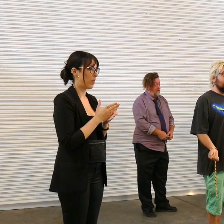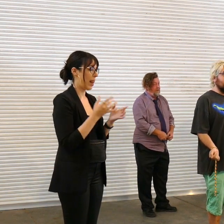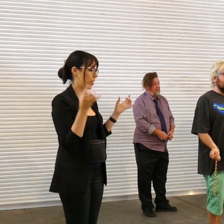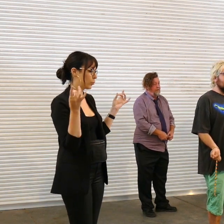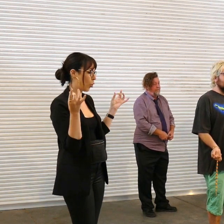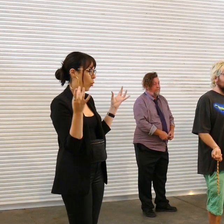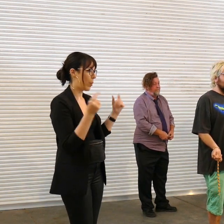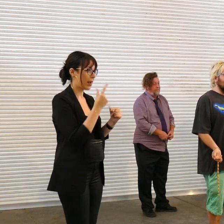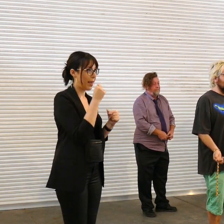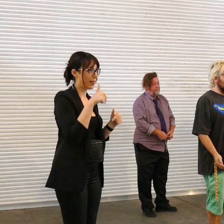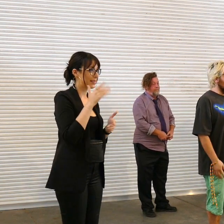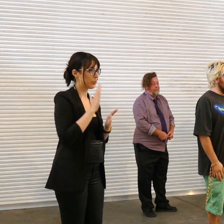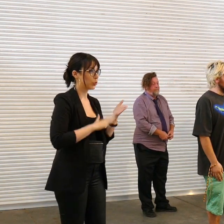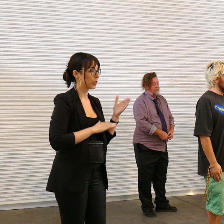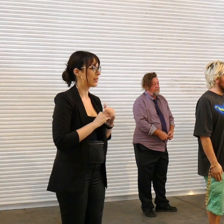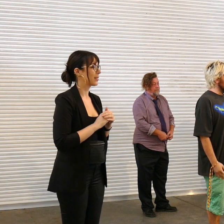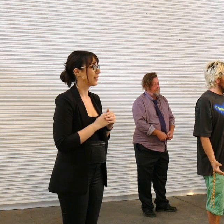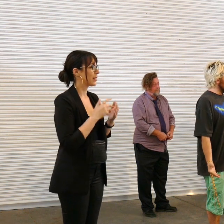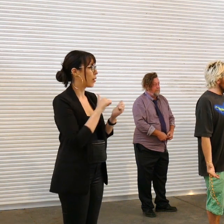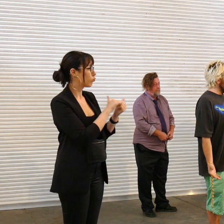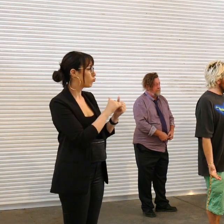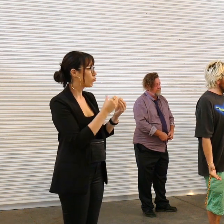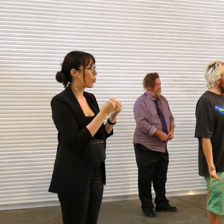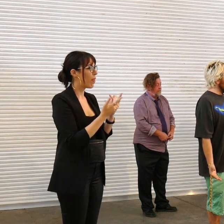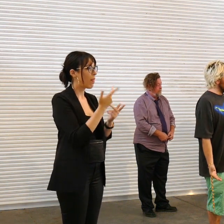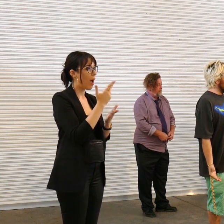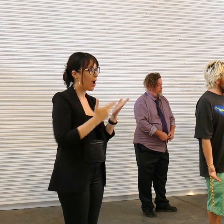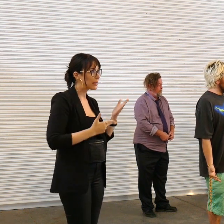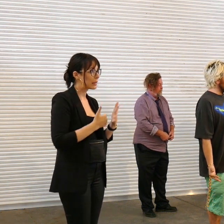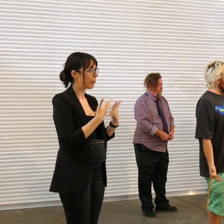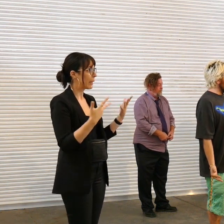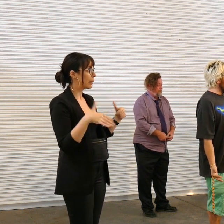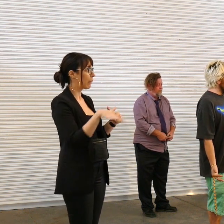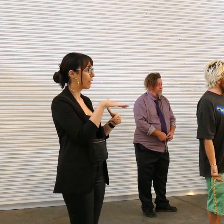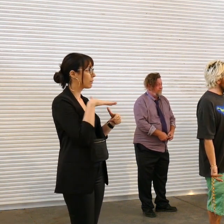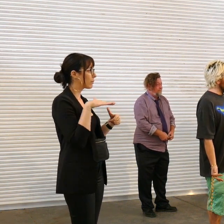experience of working with other artists in a really big space I don't think any of us have